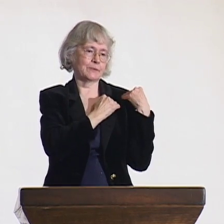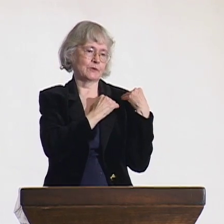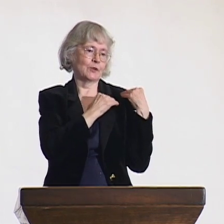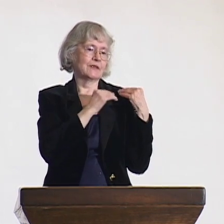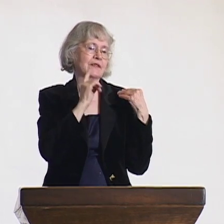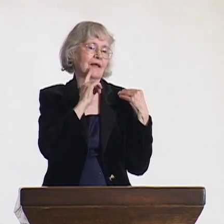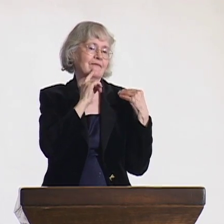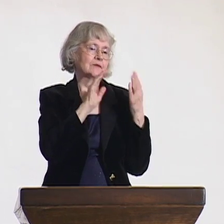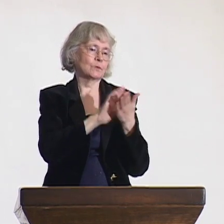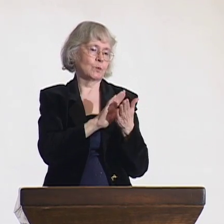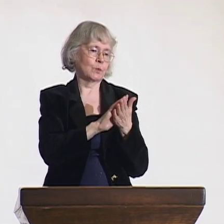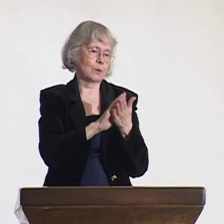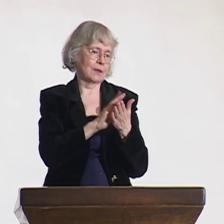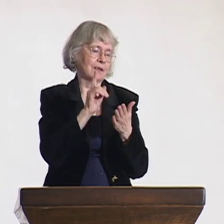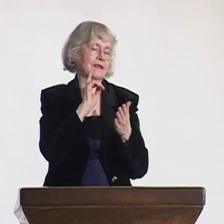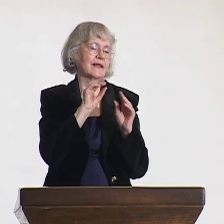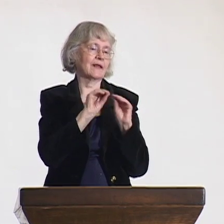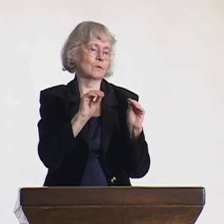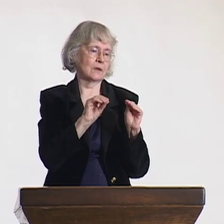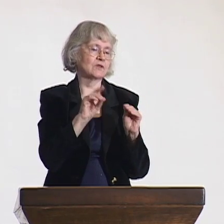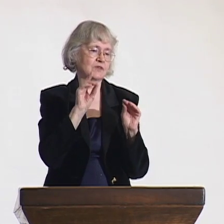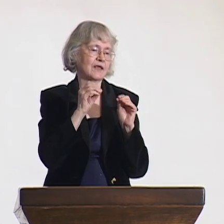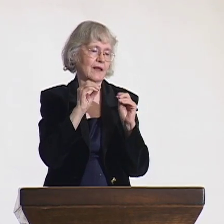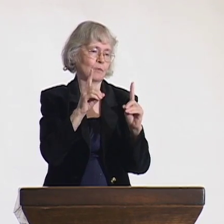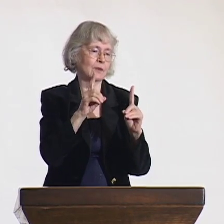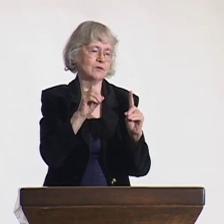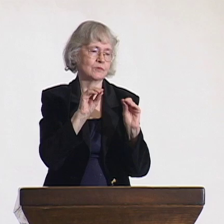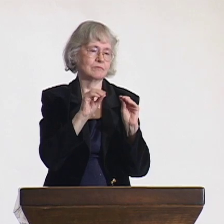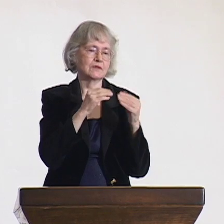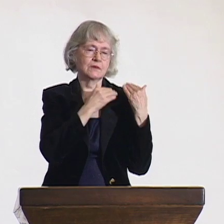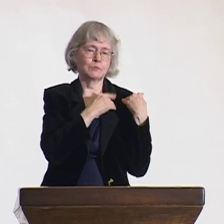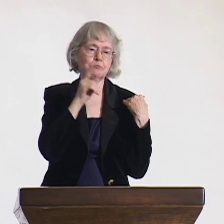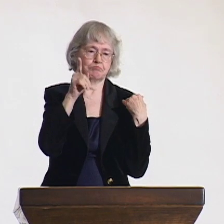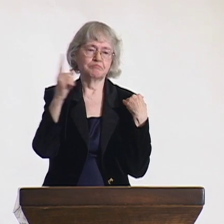I watched this speech on education, and they said